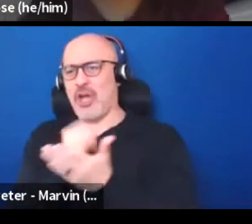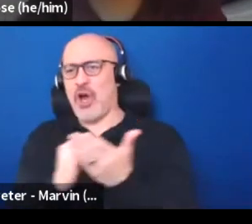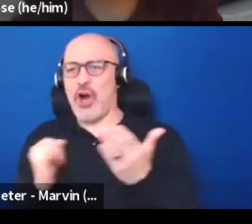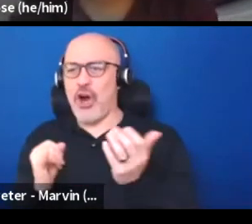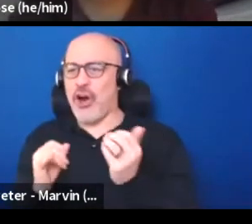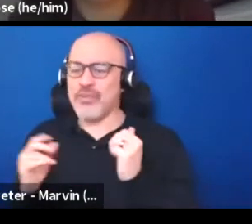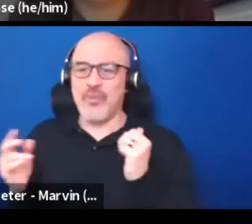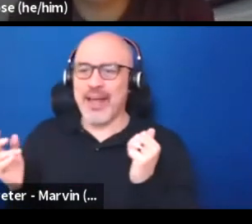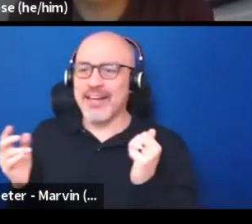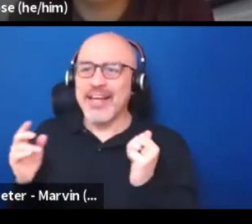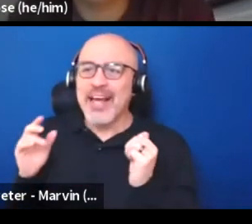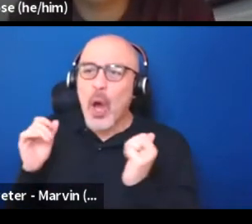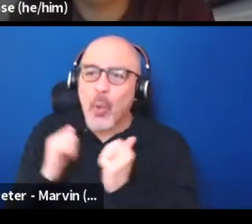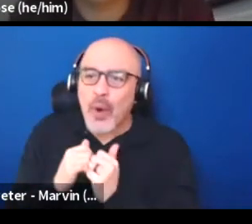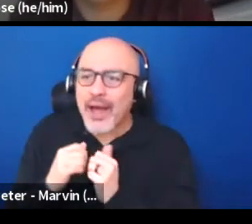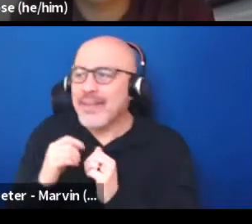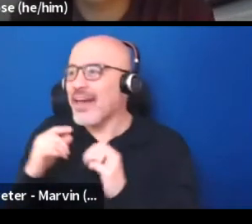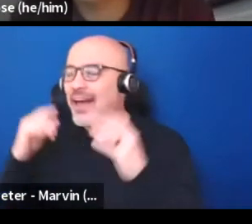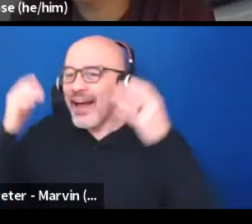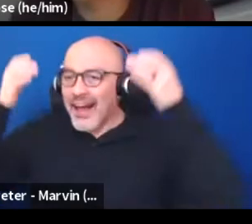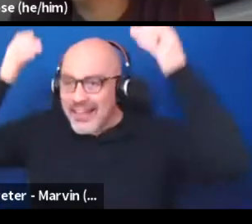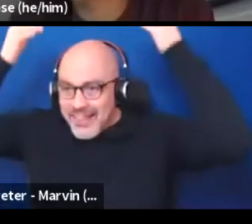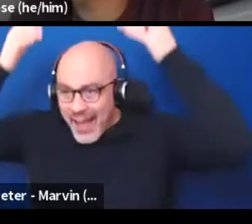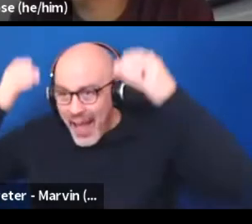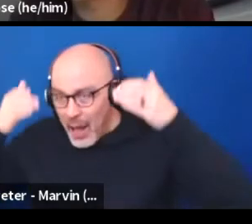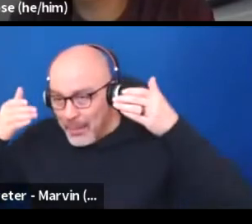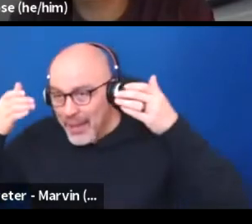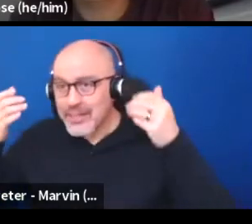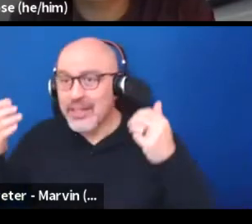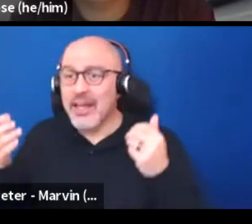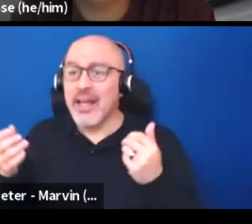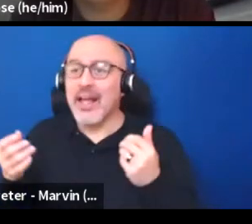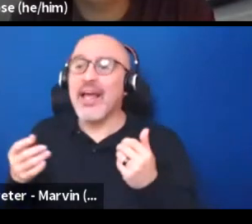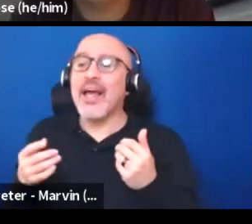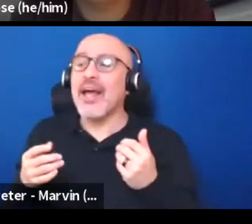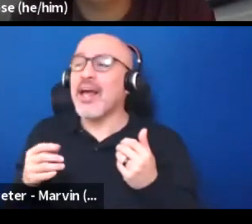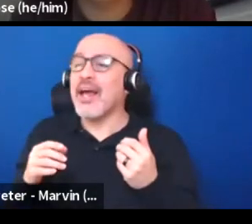with the pith helmet and the jacket and the writing pad,